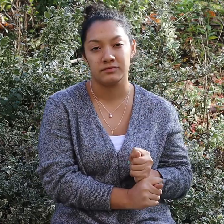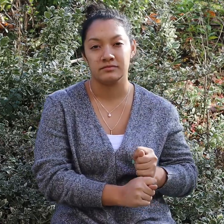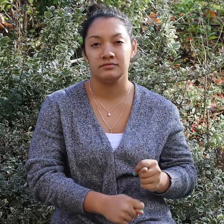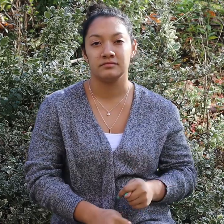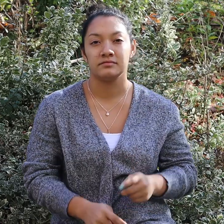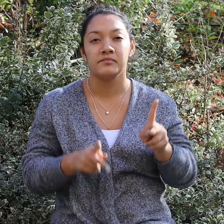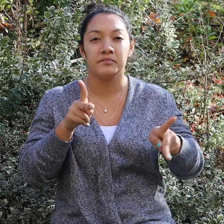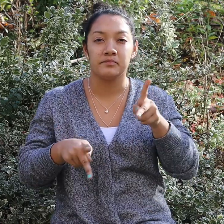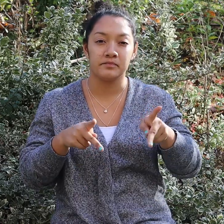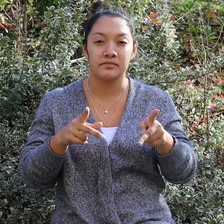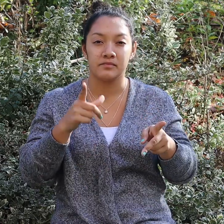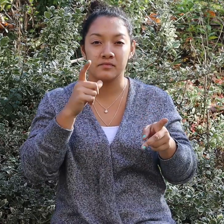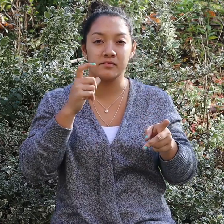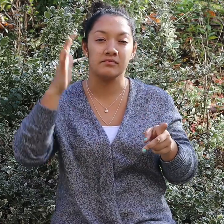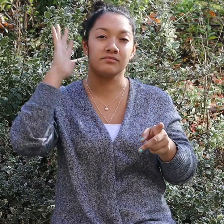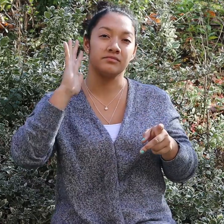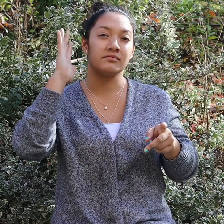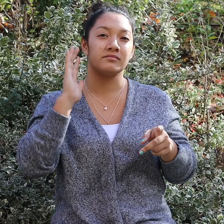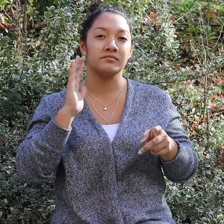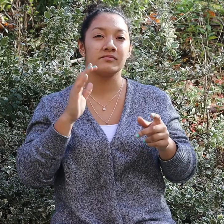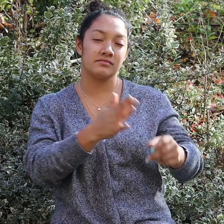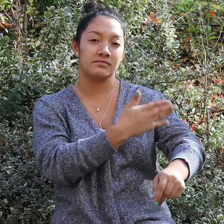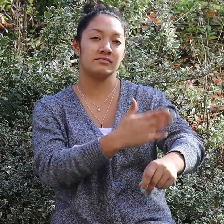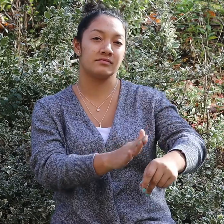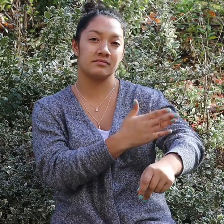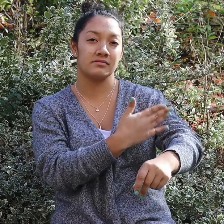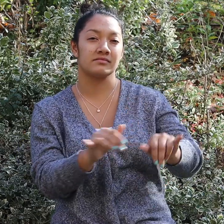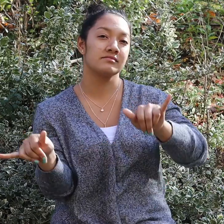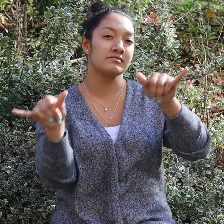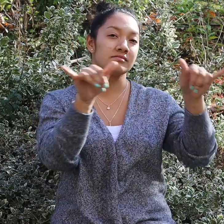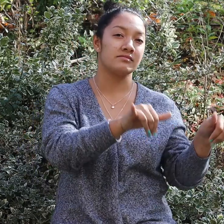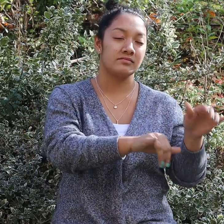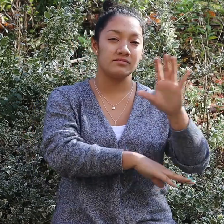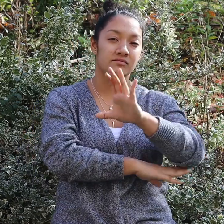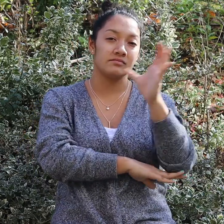Historically, people caroled, like we do now for Christmas.